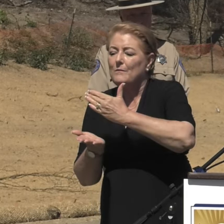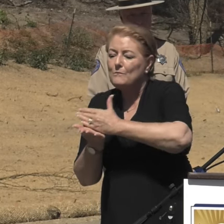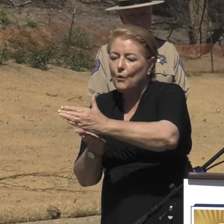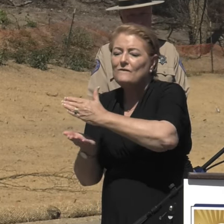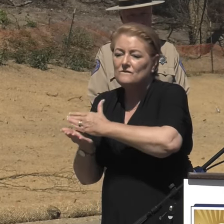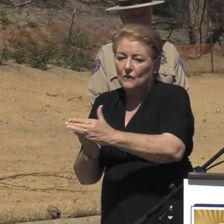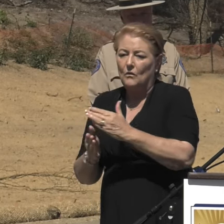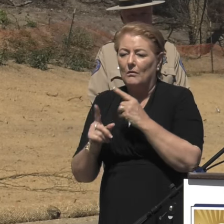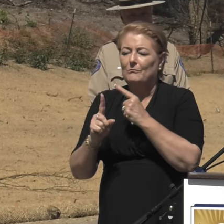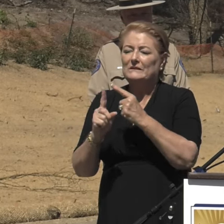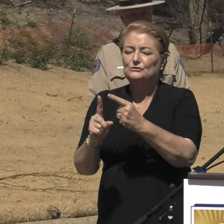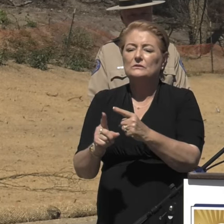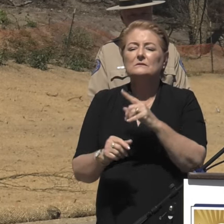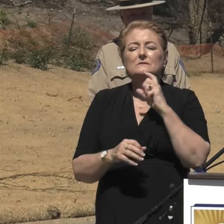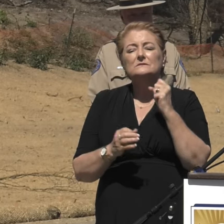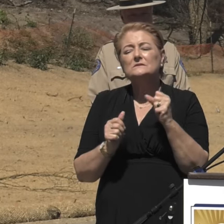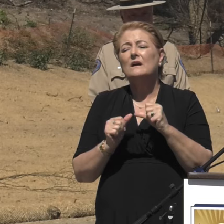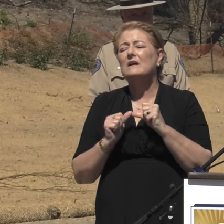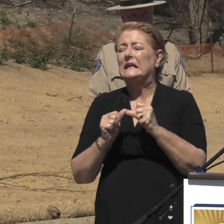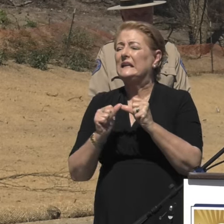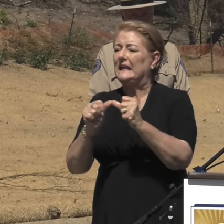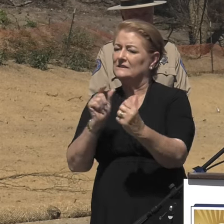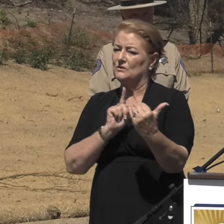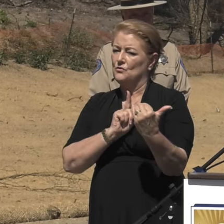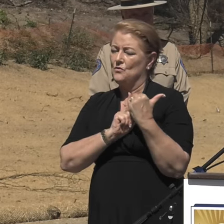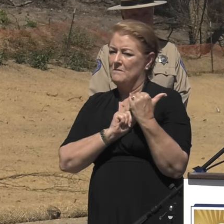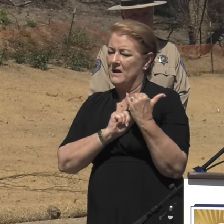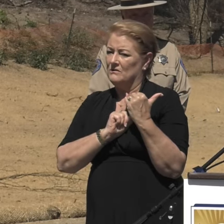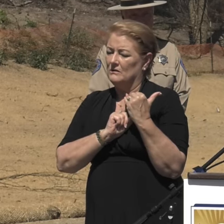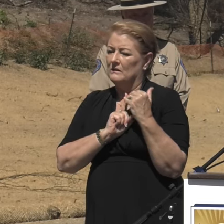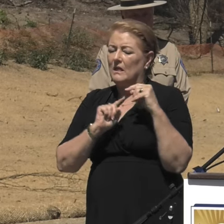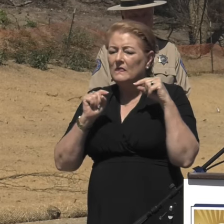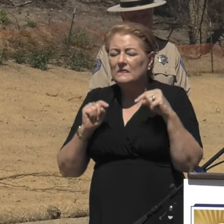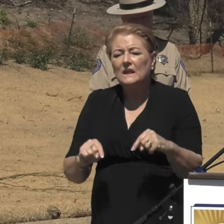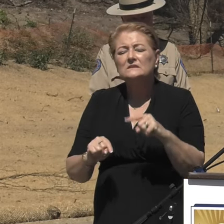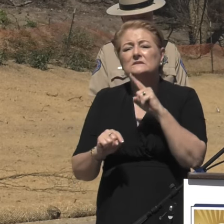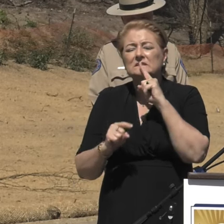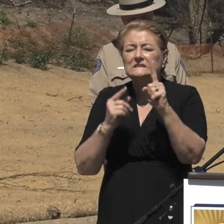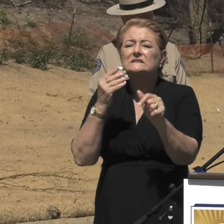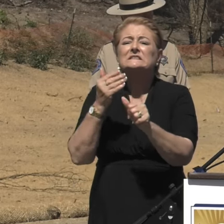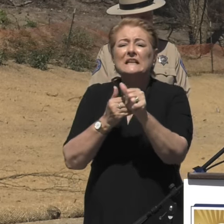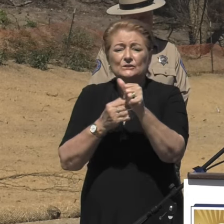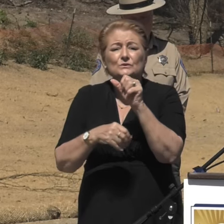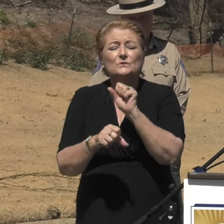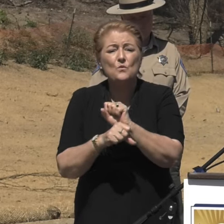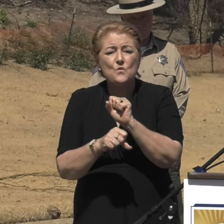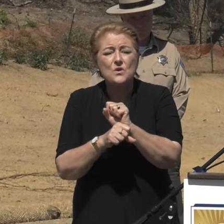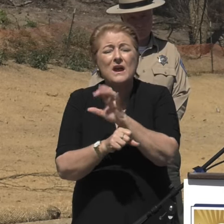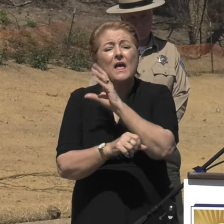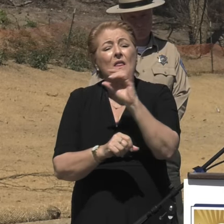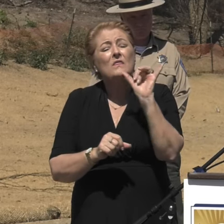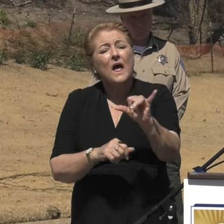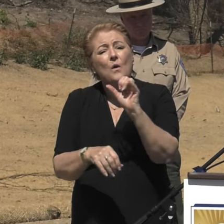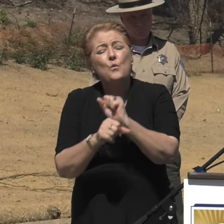It has been a consistent reminder to us that this is dangerous work, and it is work that must be done.